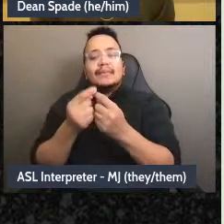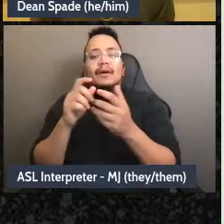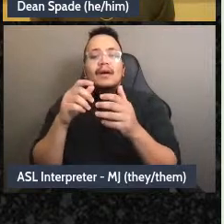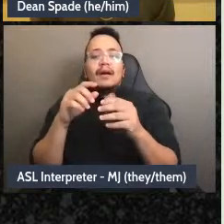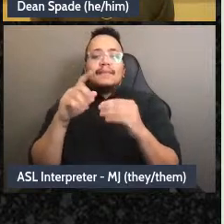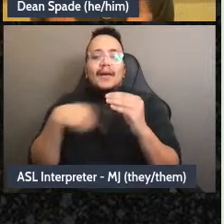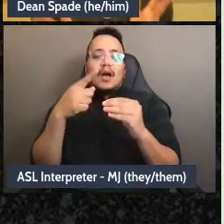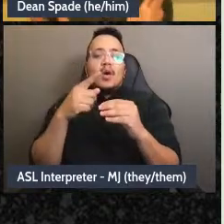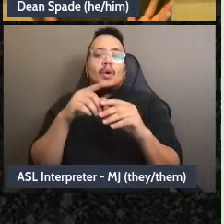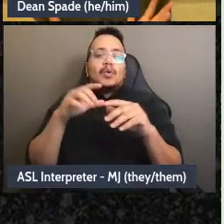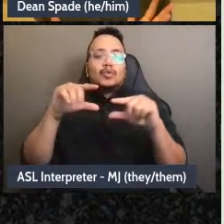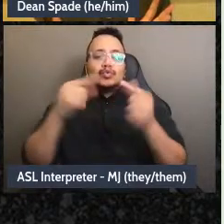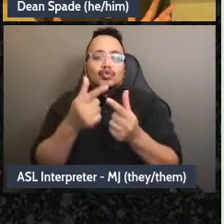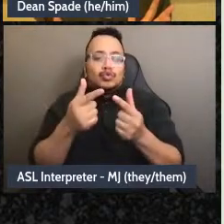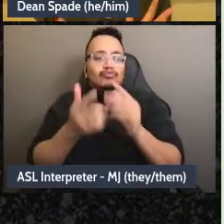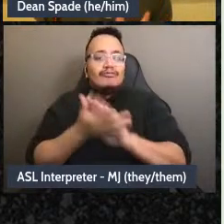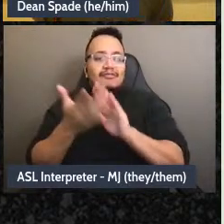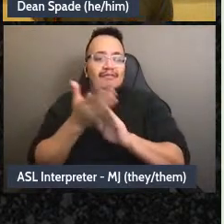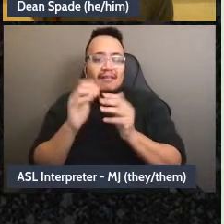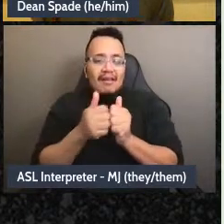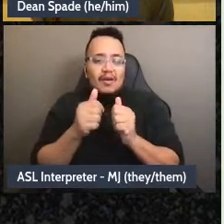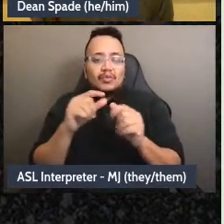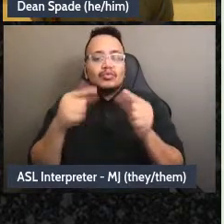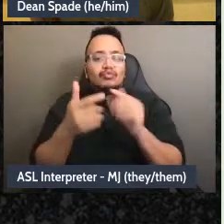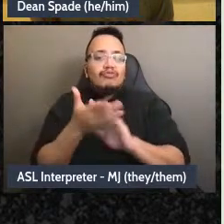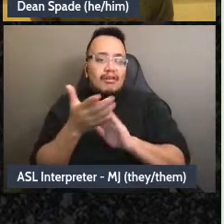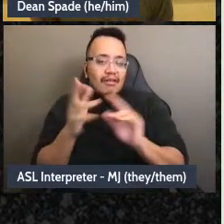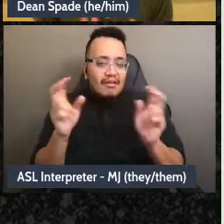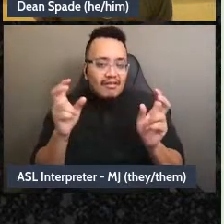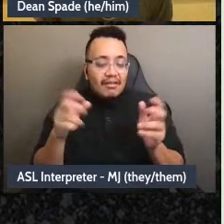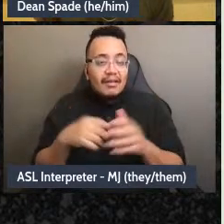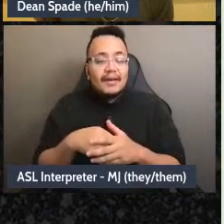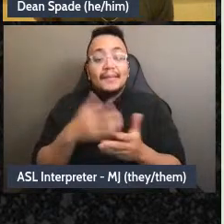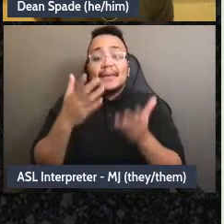that the Collective Development Team or people call it the Group Culture Team